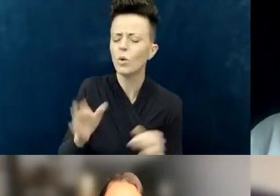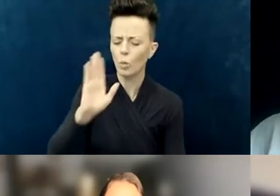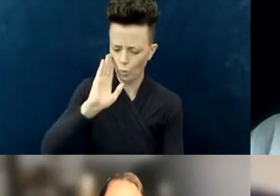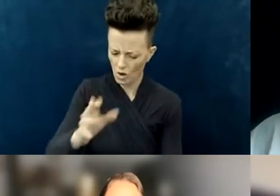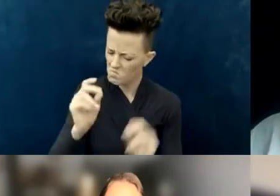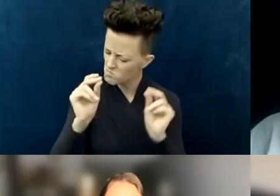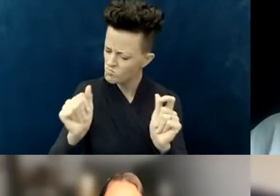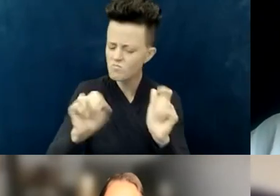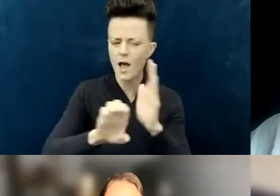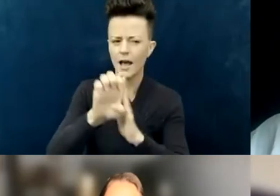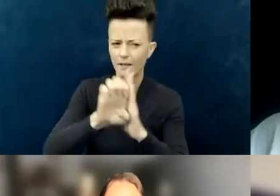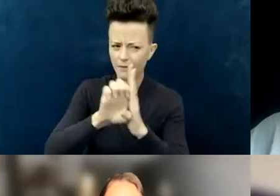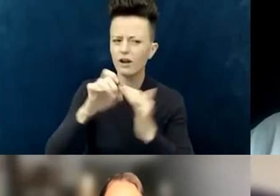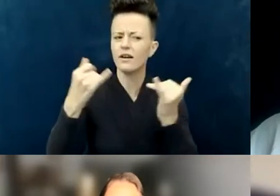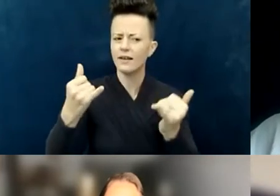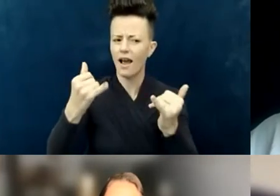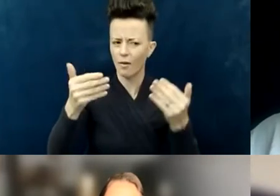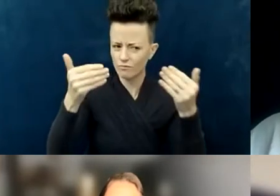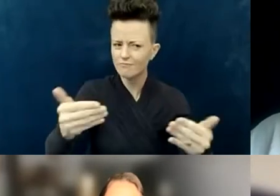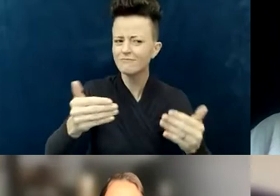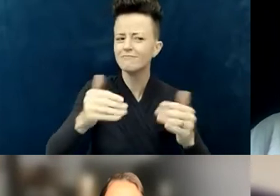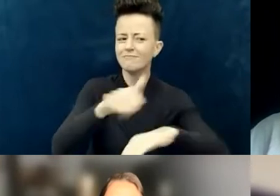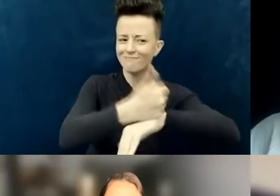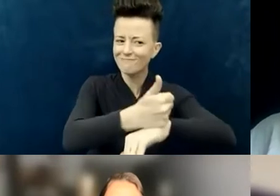...That was a wonderful moment.